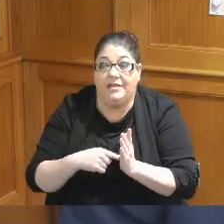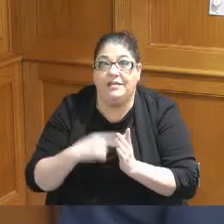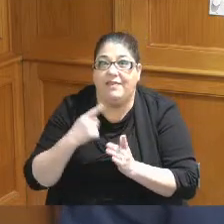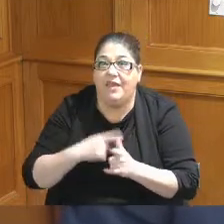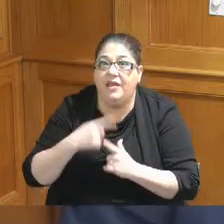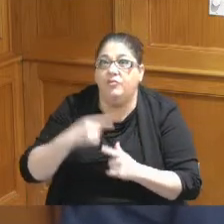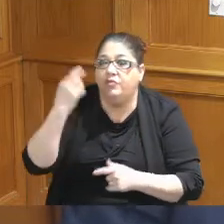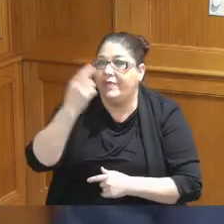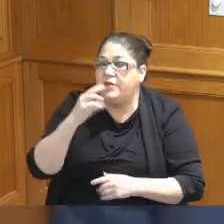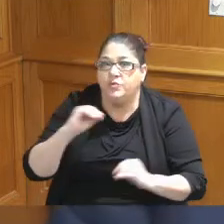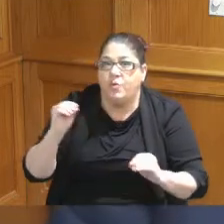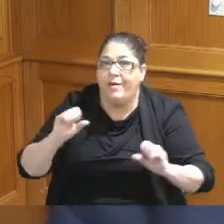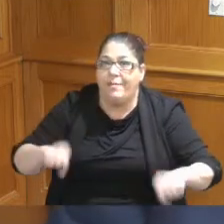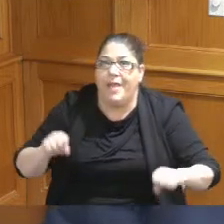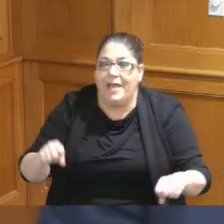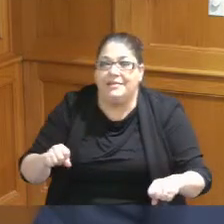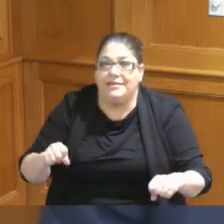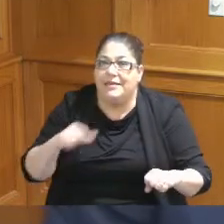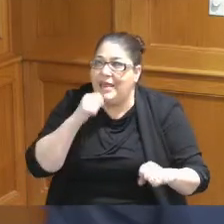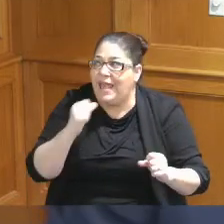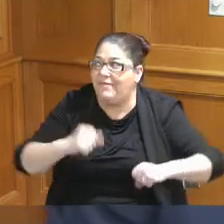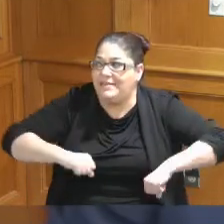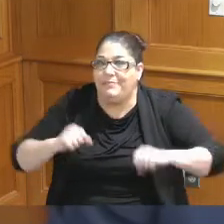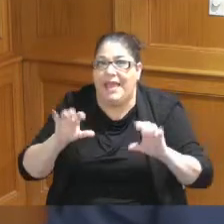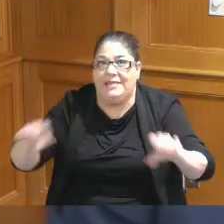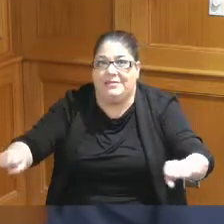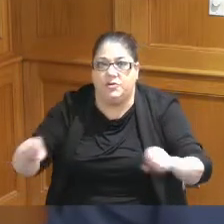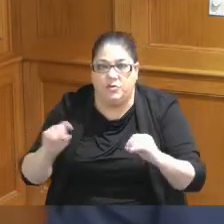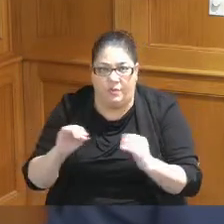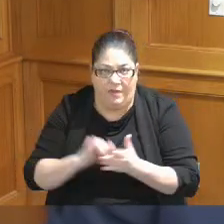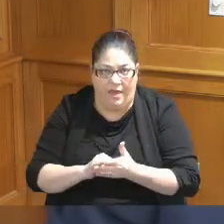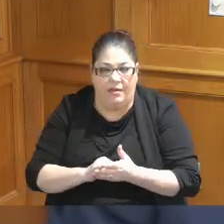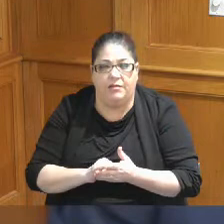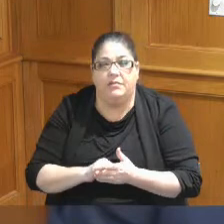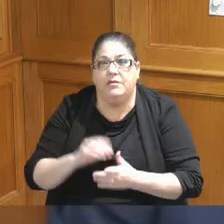didn't have the capacity to do that we didn't have the room to do it and the Millennium was dragging